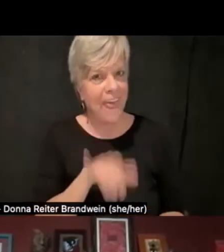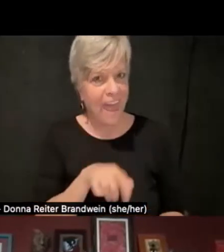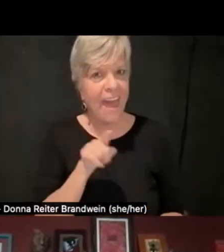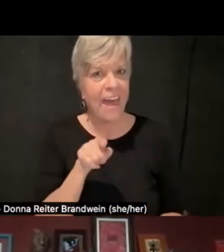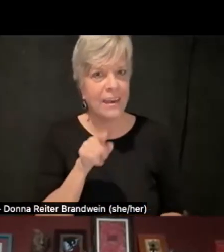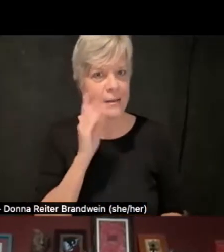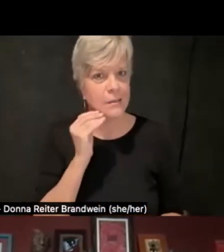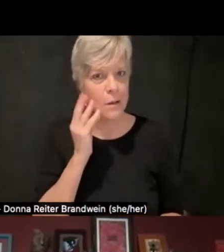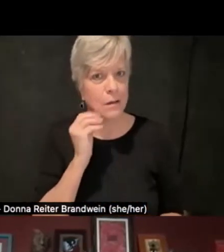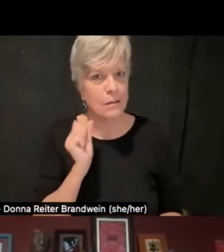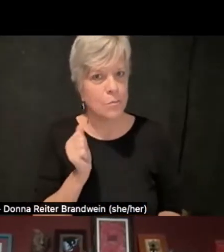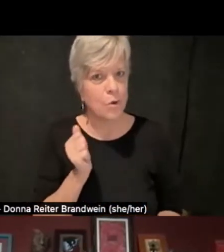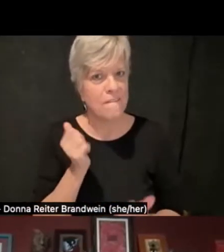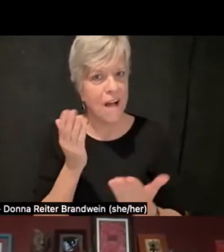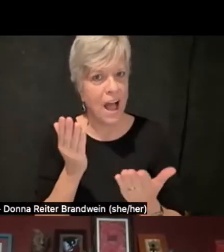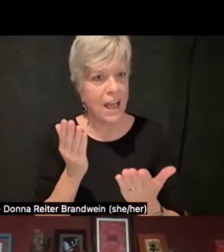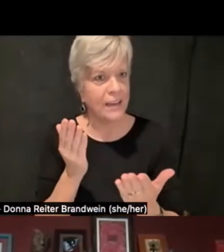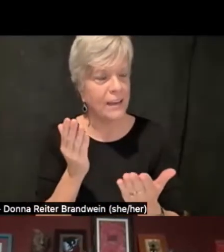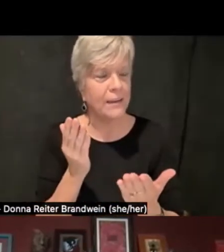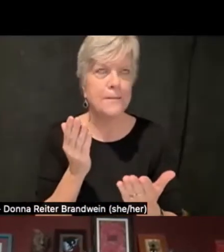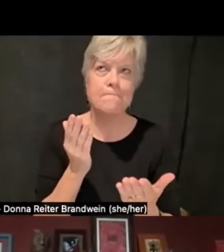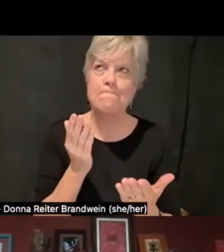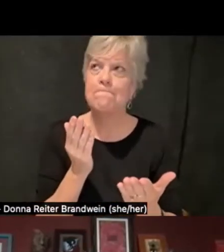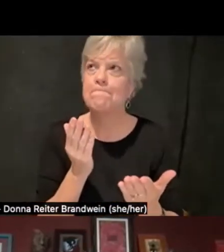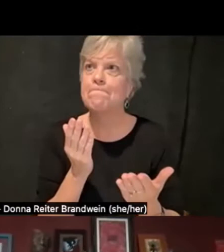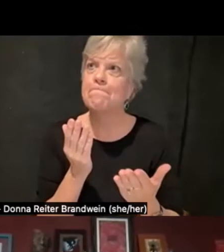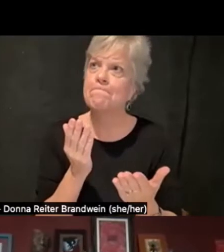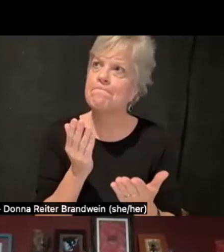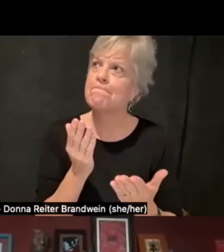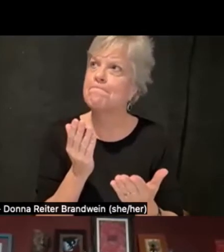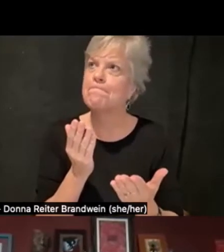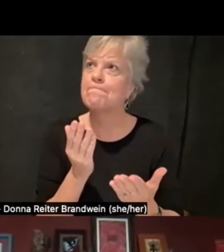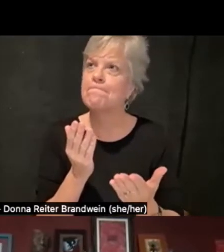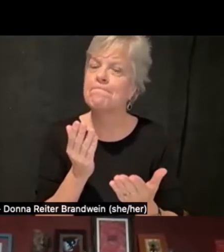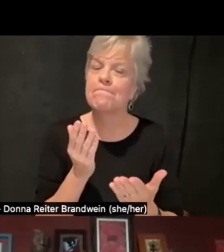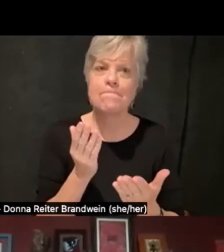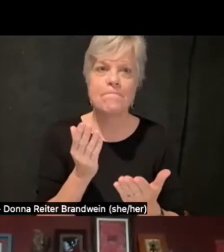in terms of having that conversation.